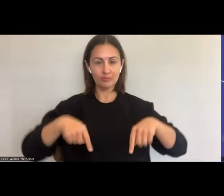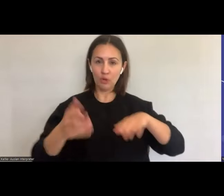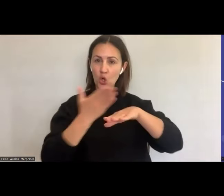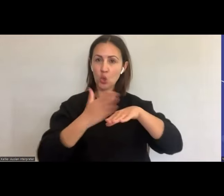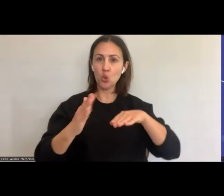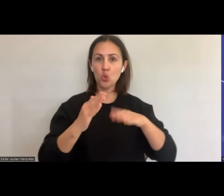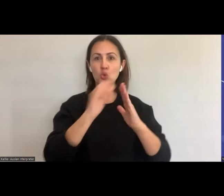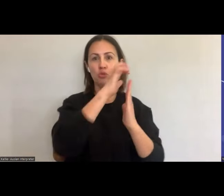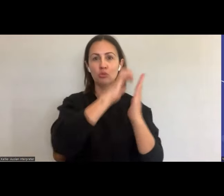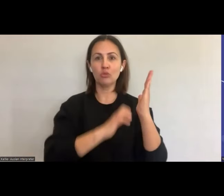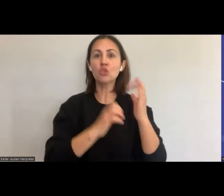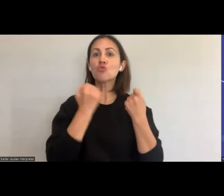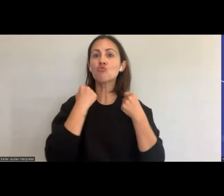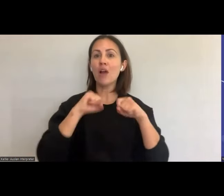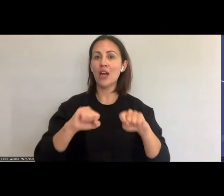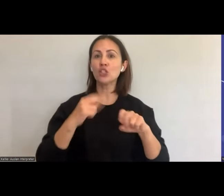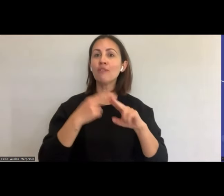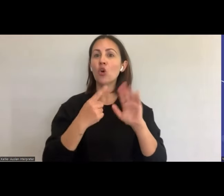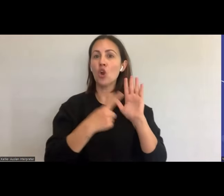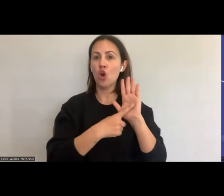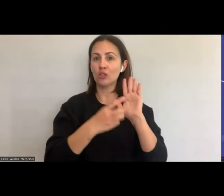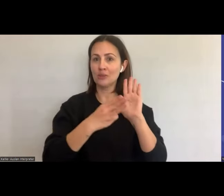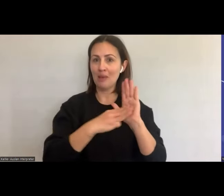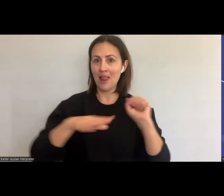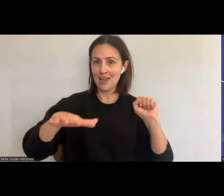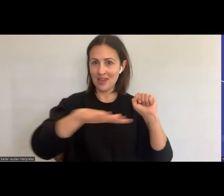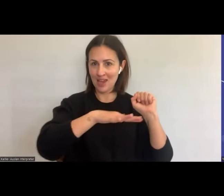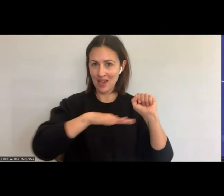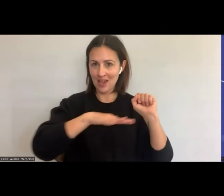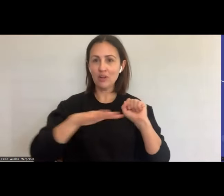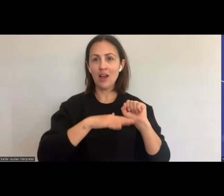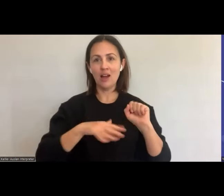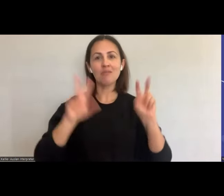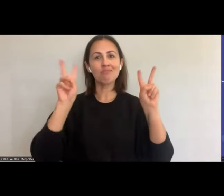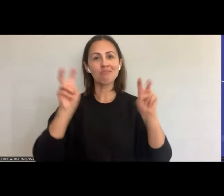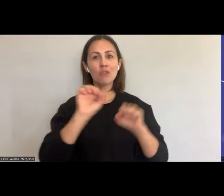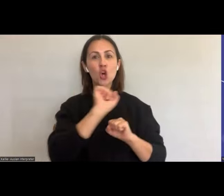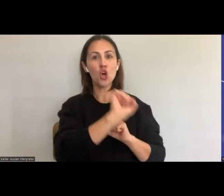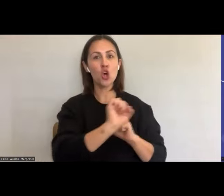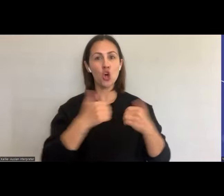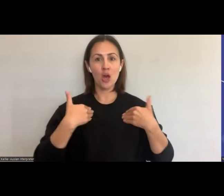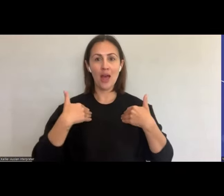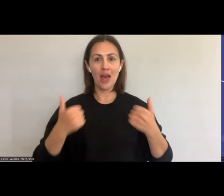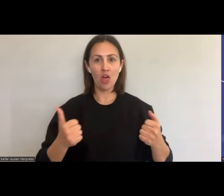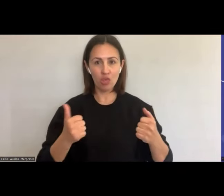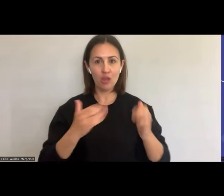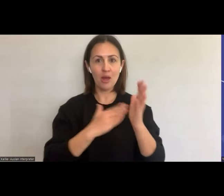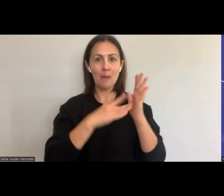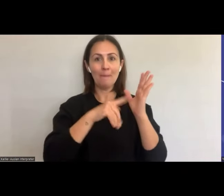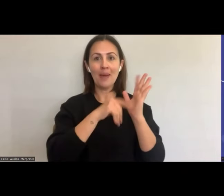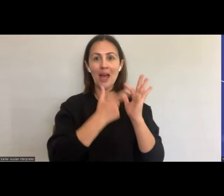Mallee region, Her health matters and today's focus being her pleasure matters. We've got a